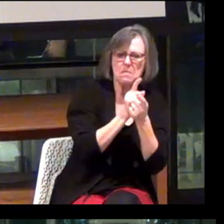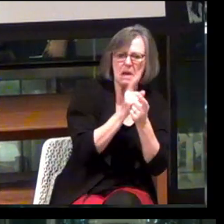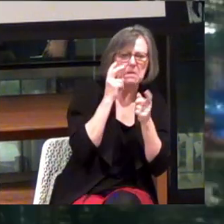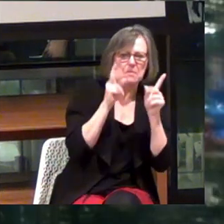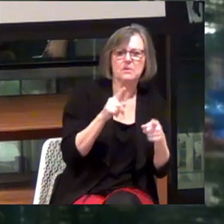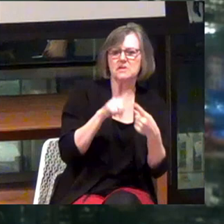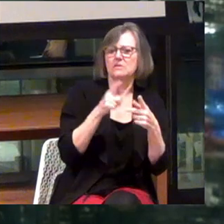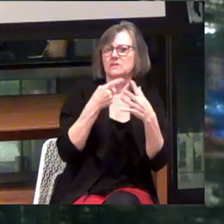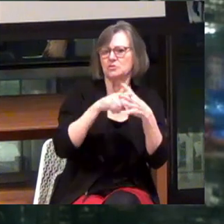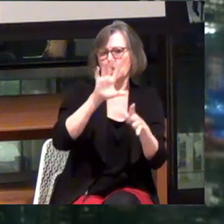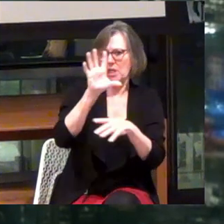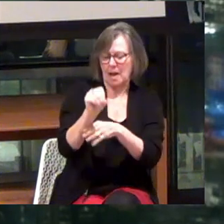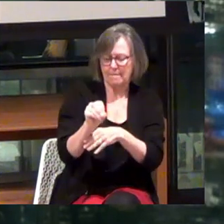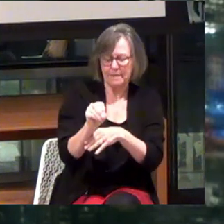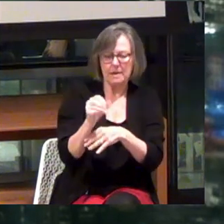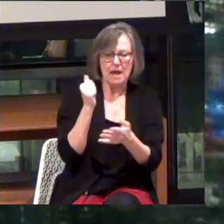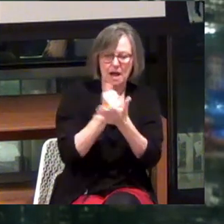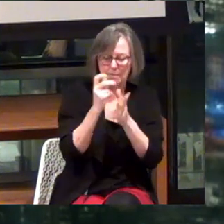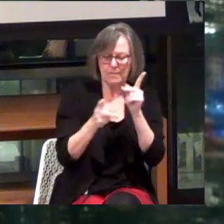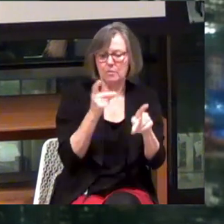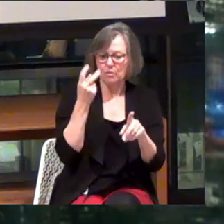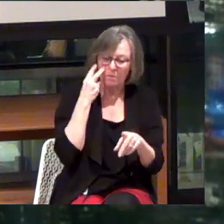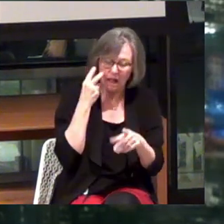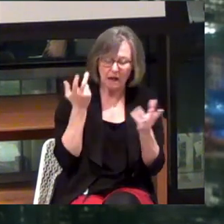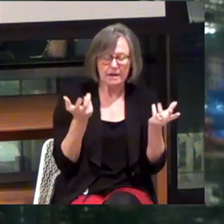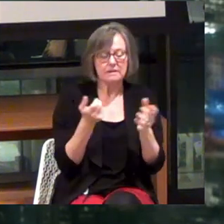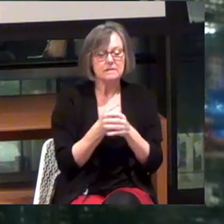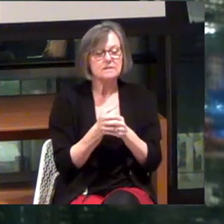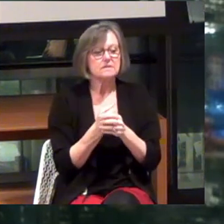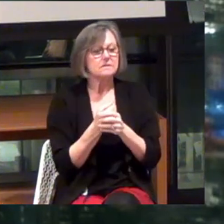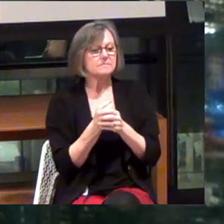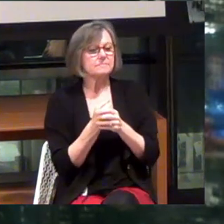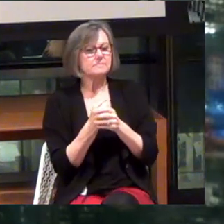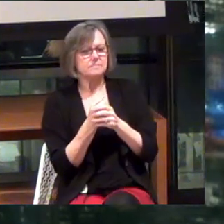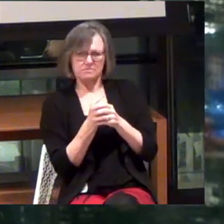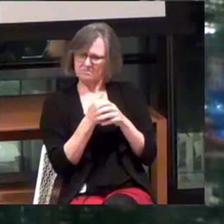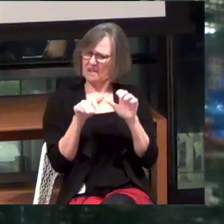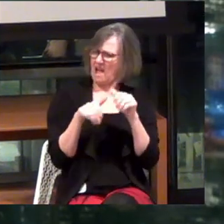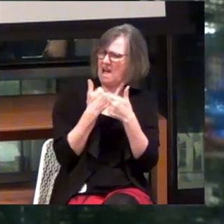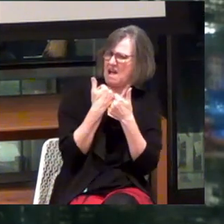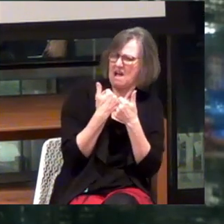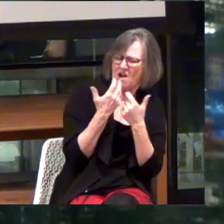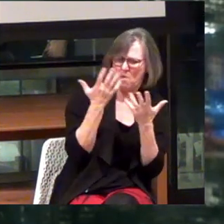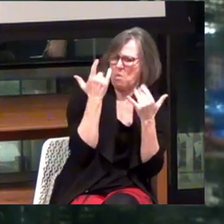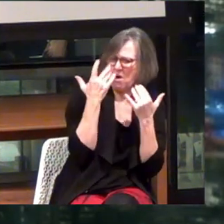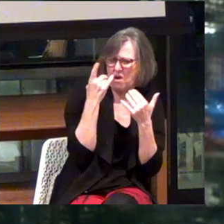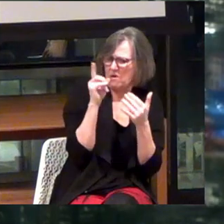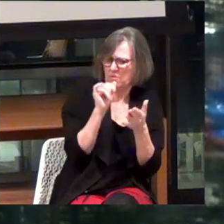I never met a person who was blind until I started a company to help people who were blind. Right? And you go... How do you do that and why do you do that?